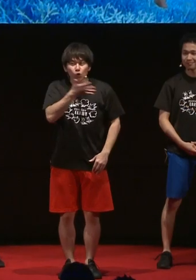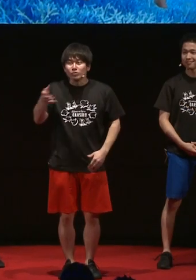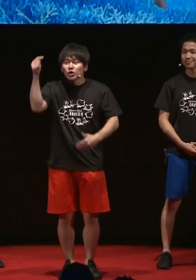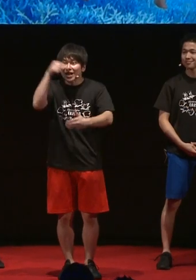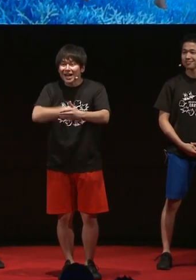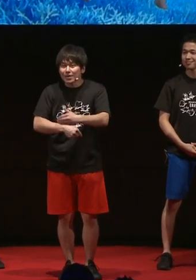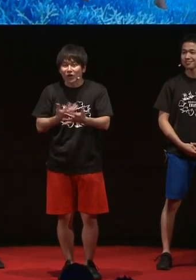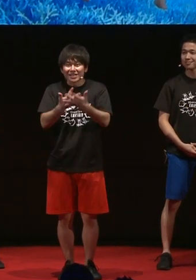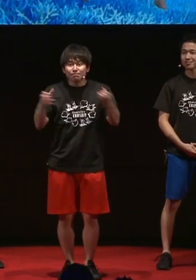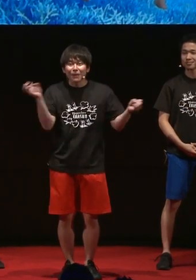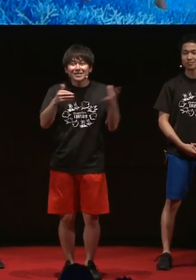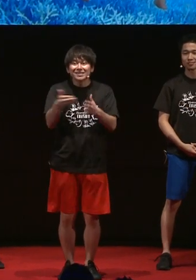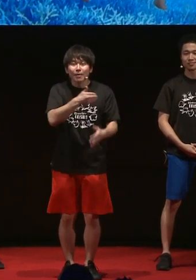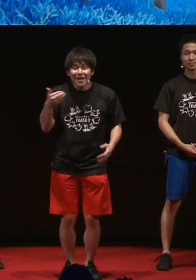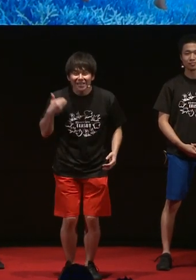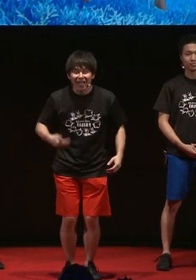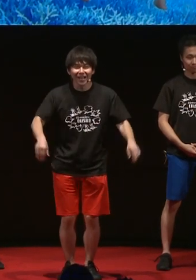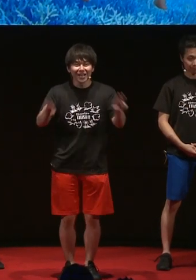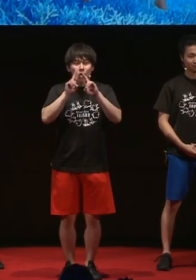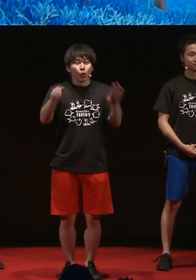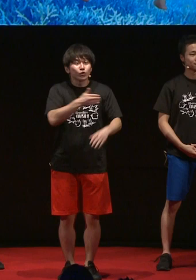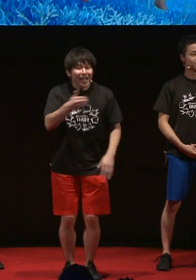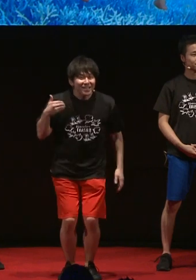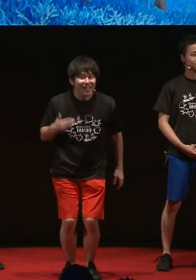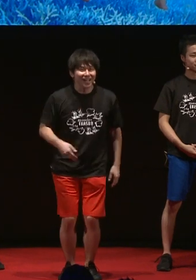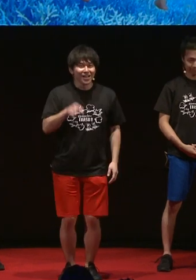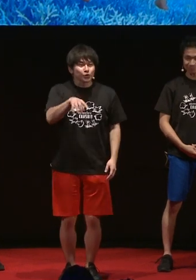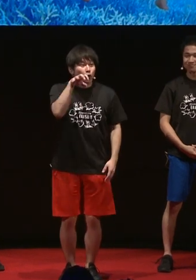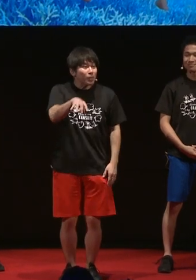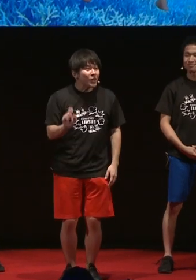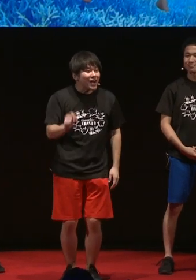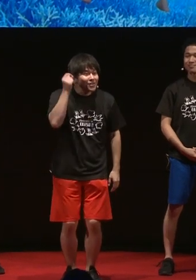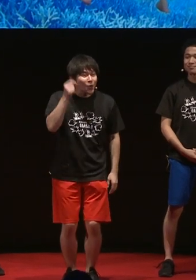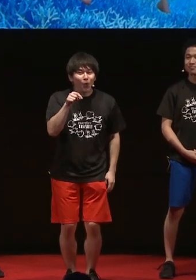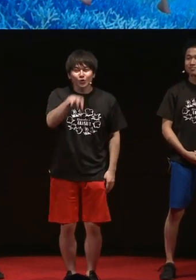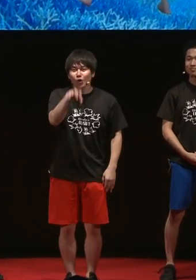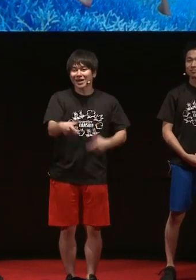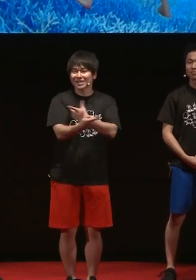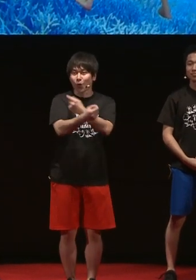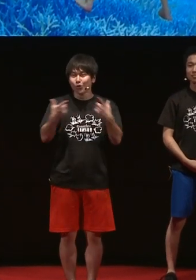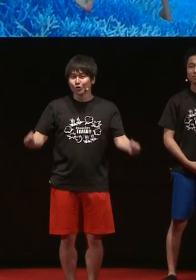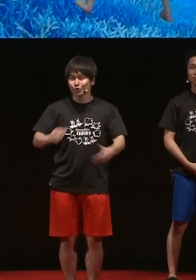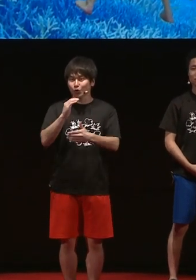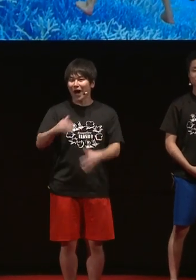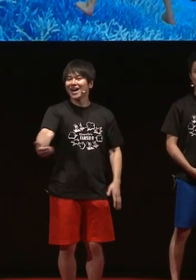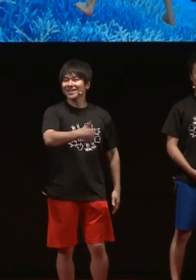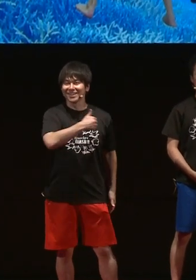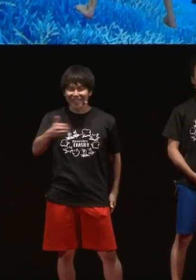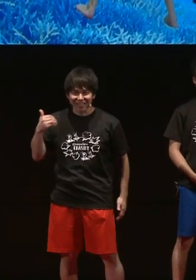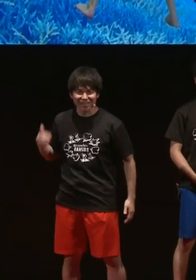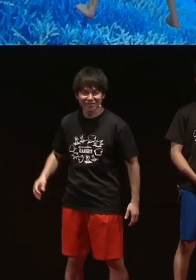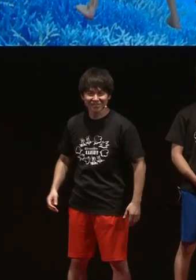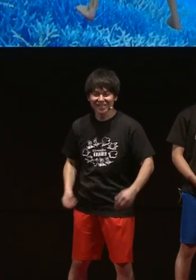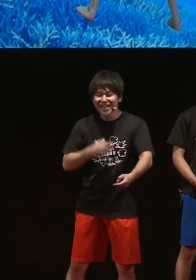under the ocean we could chat, sing, and share that excitement together.